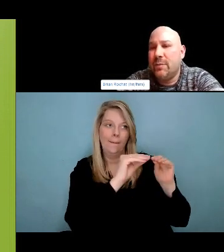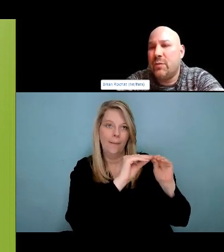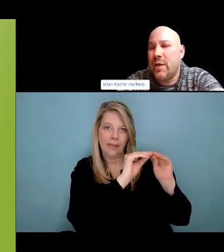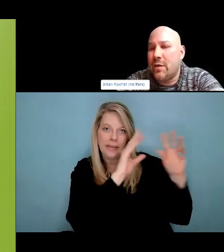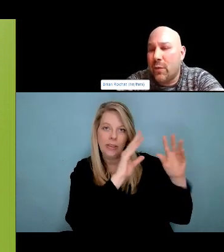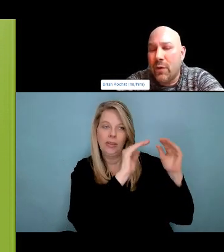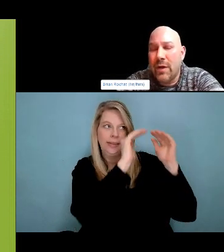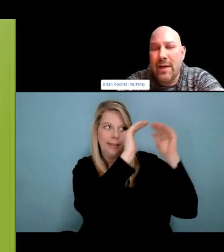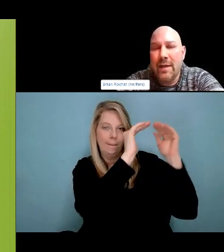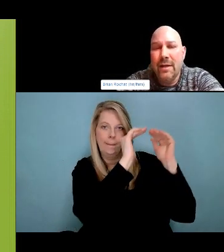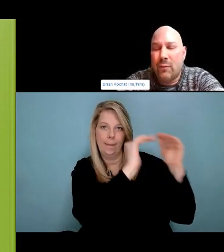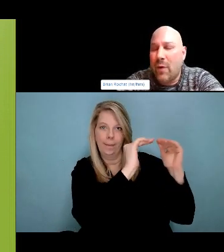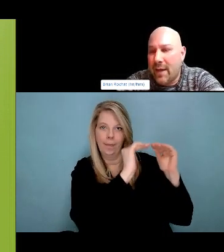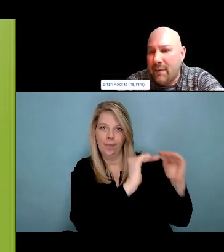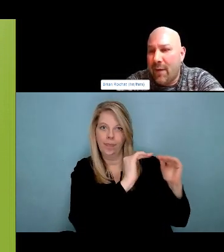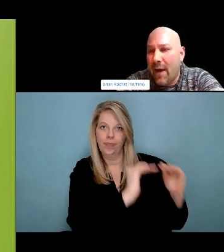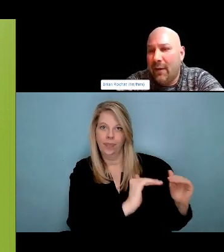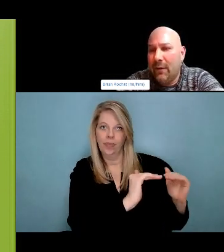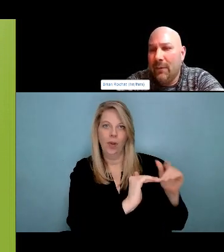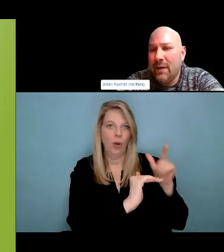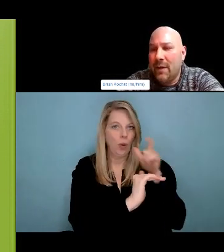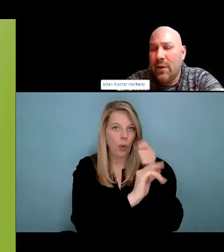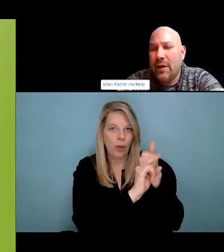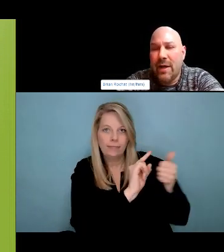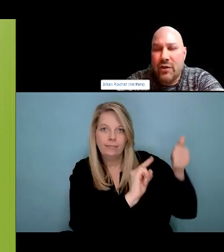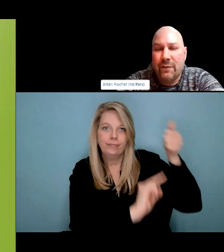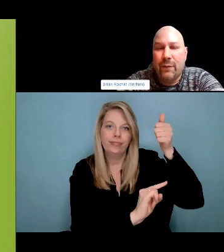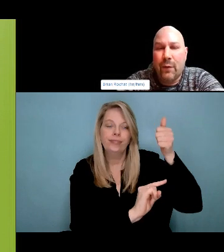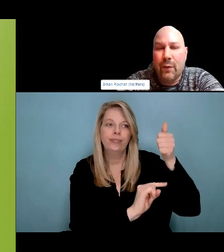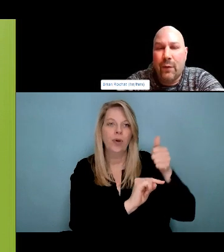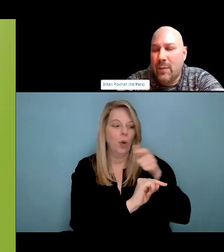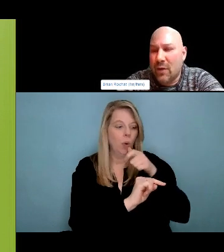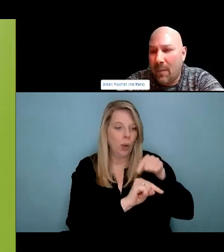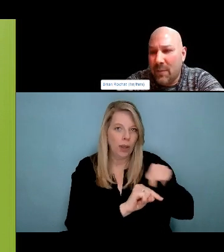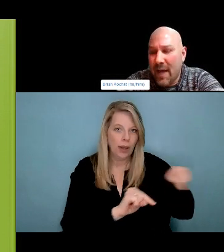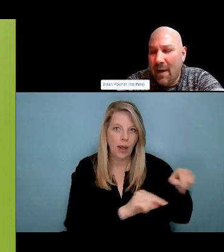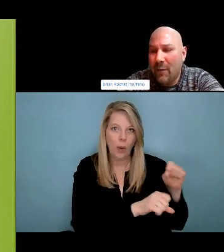They've got a new identity. Our elder today he said you know warrior's